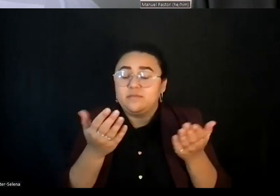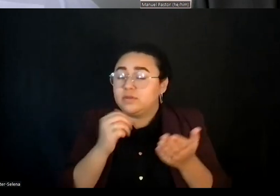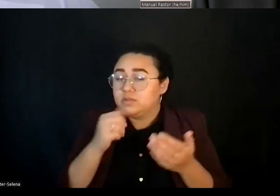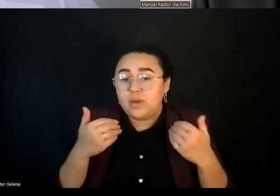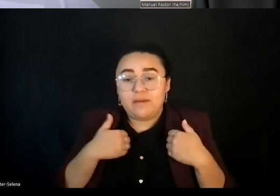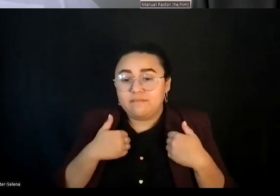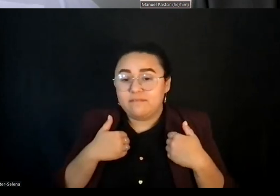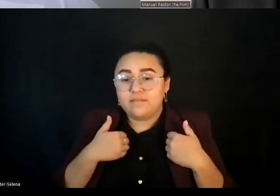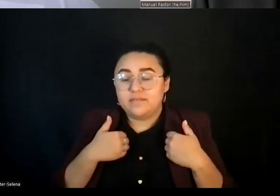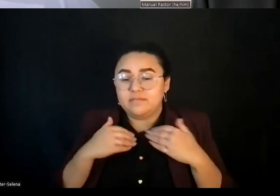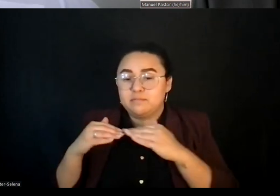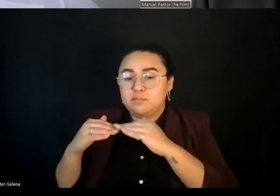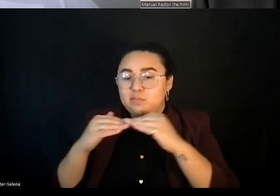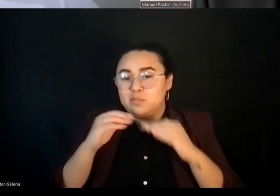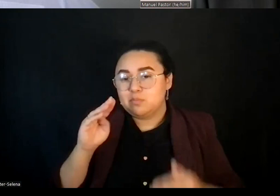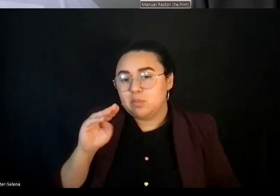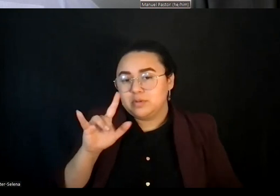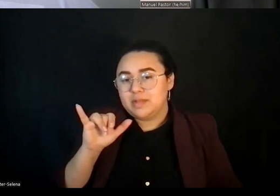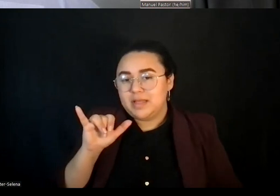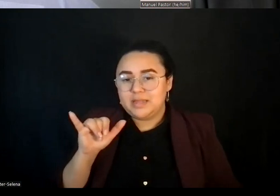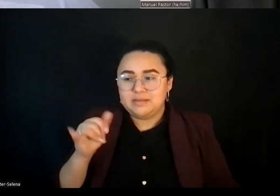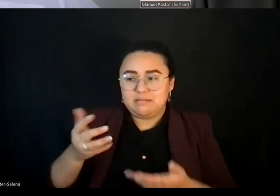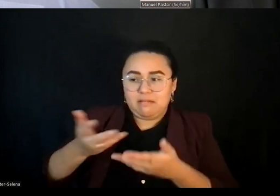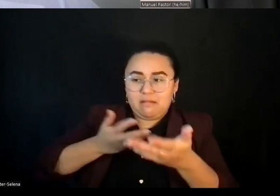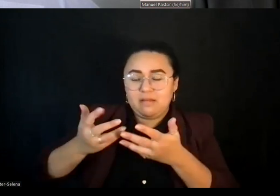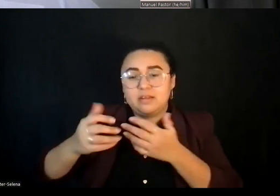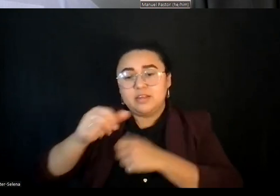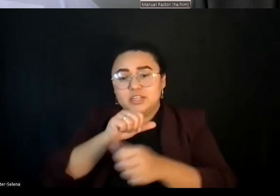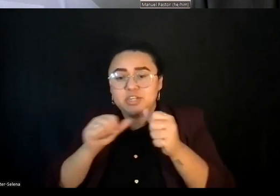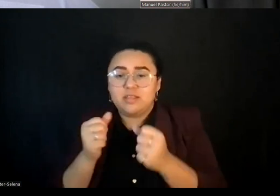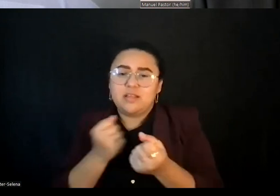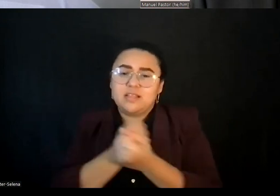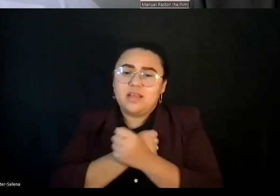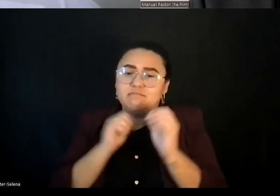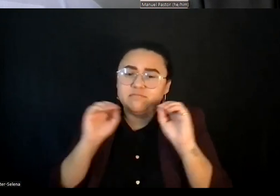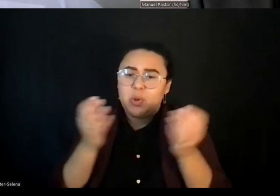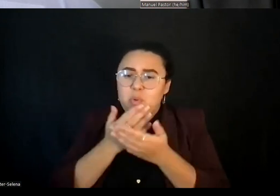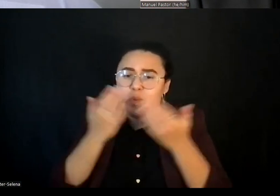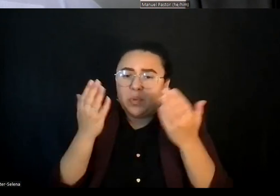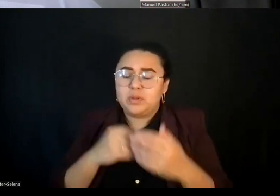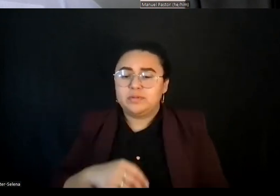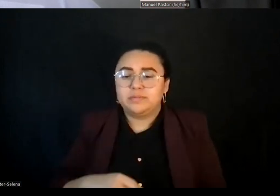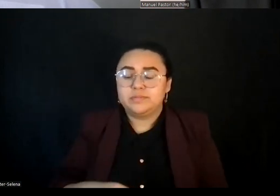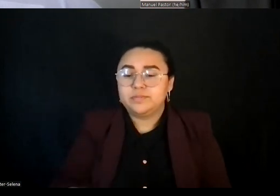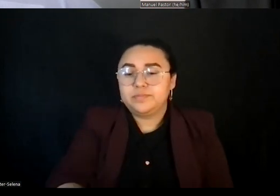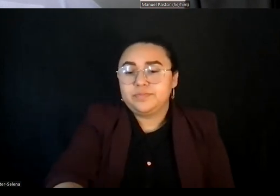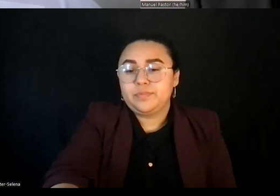We don't have each other. We don't have love. And so part of the thing in terms of belonging is the whole idea of co-creation.